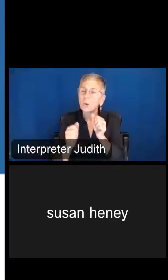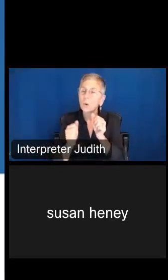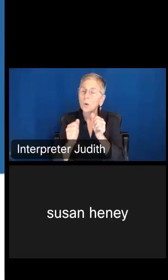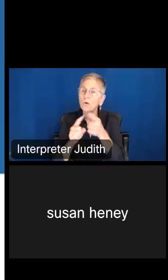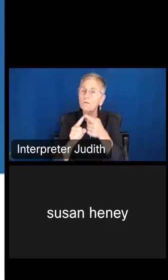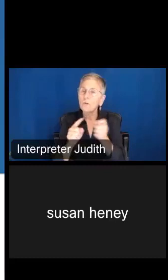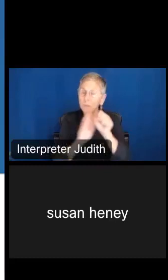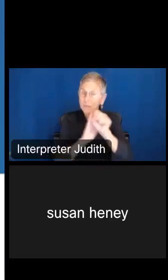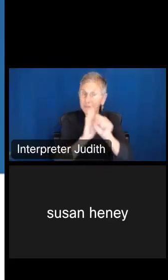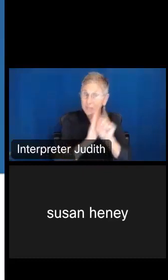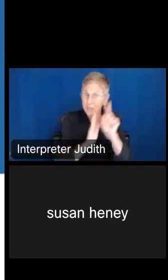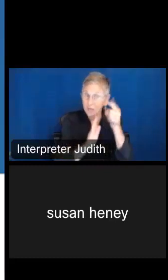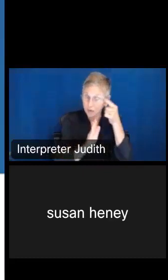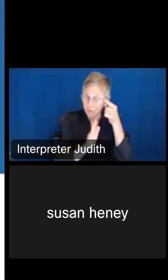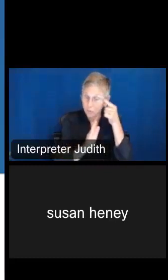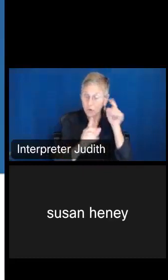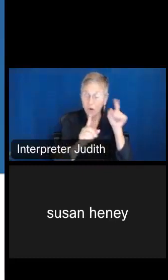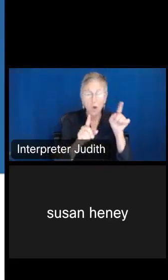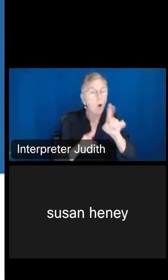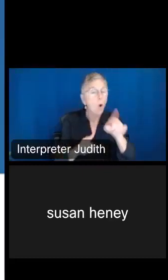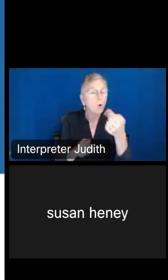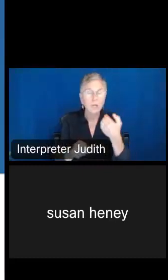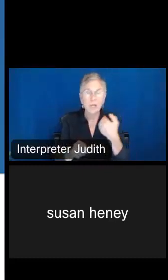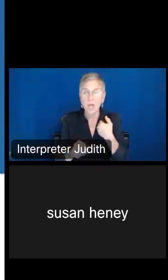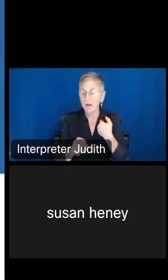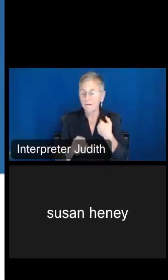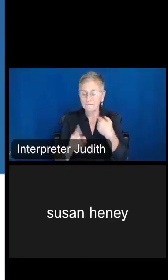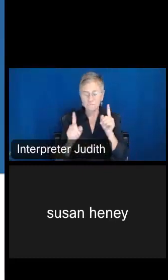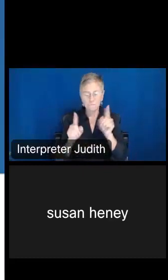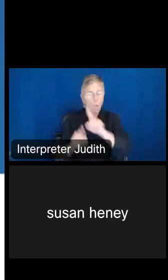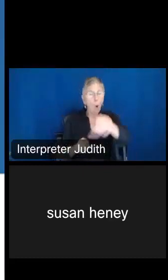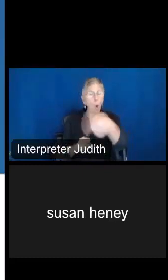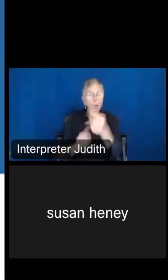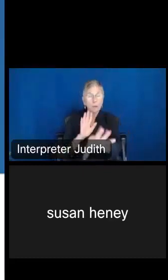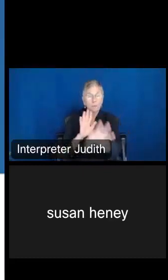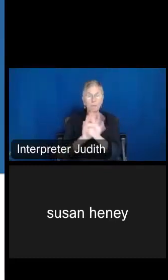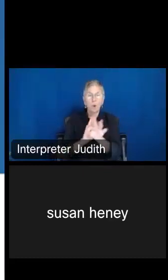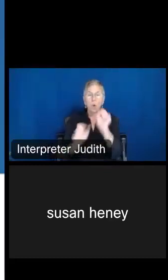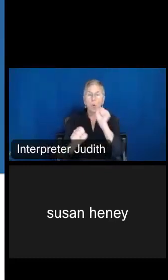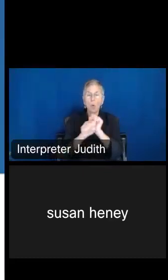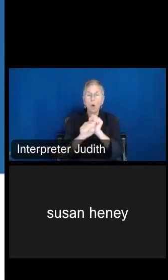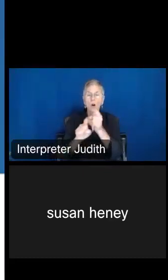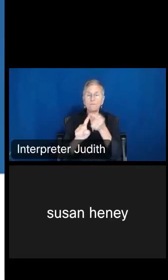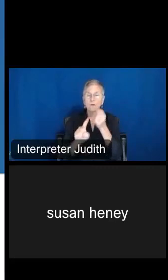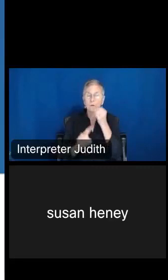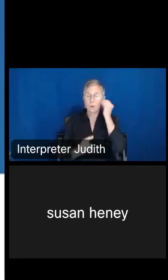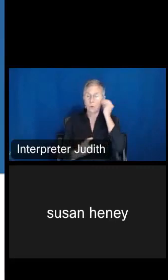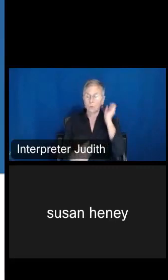and you're going to only have work from home selected. And then you can go to rearrange